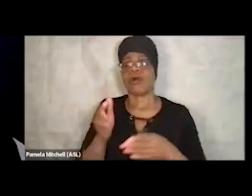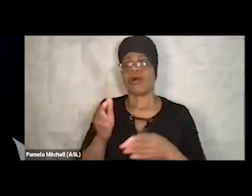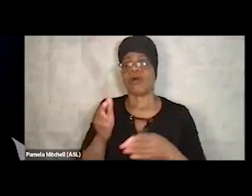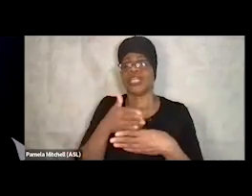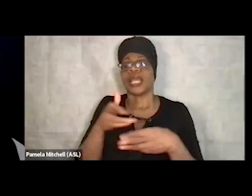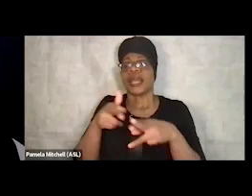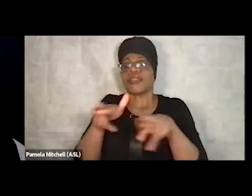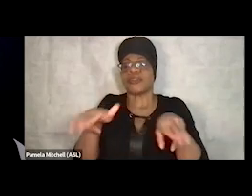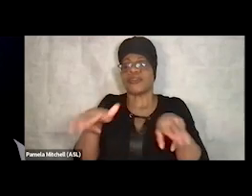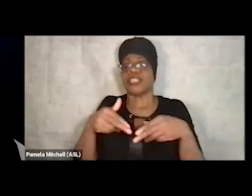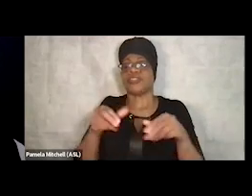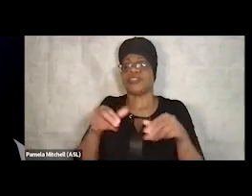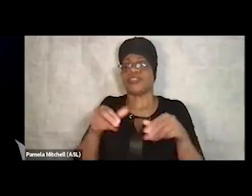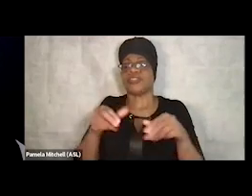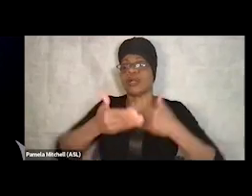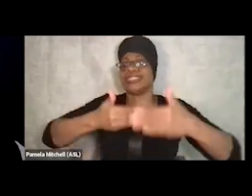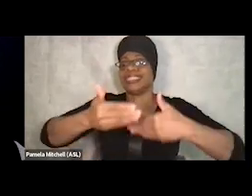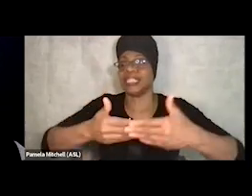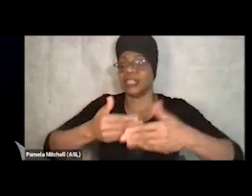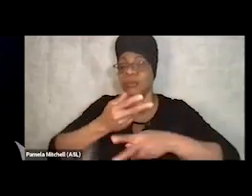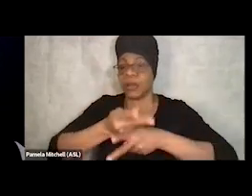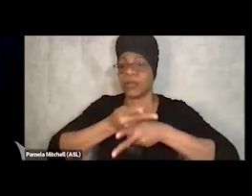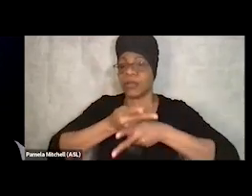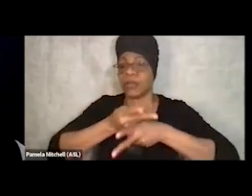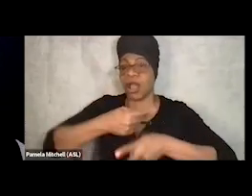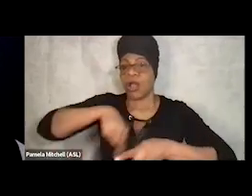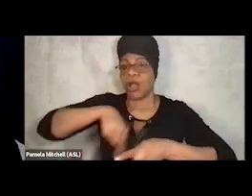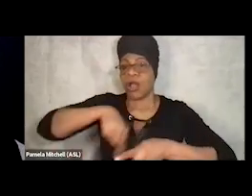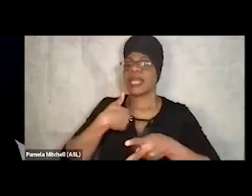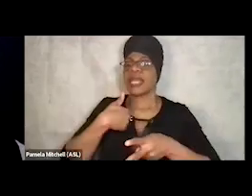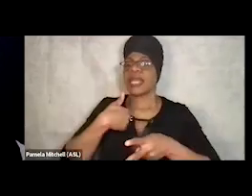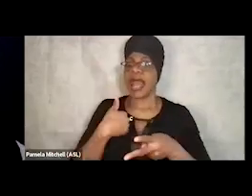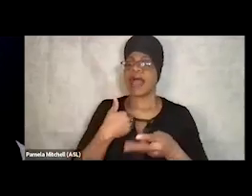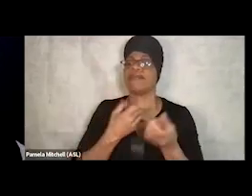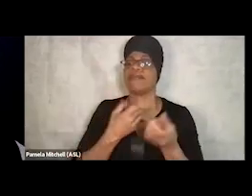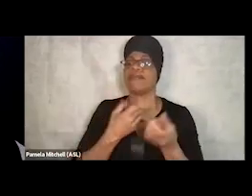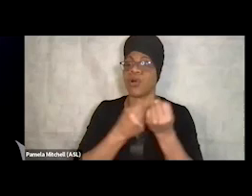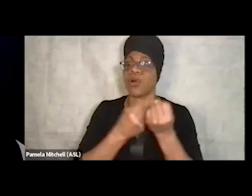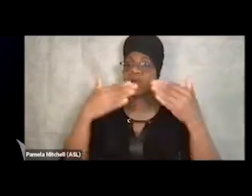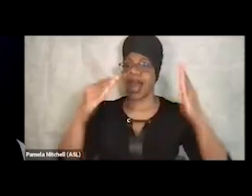So we have permanent supportive housing grants, emergency solution grants,